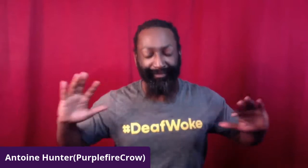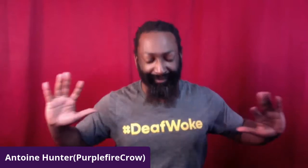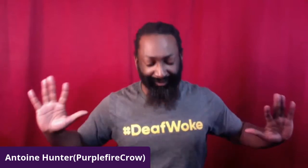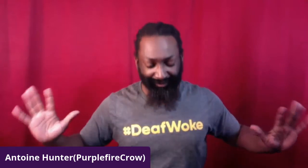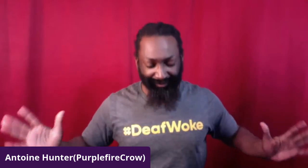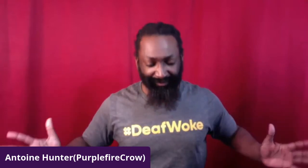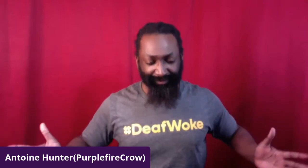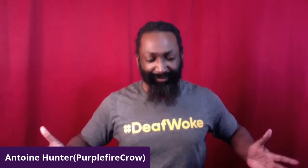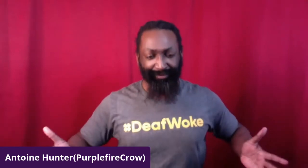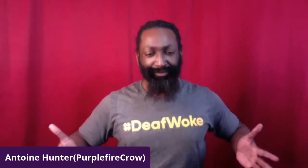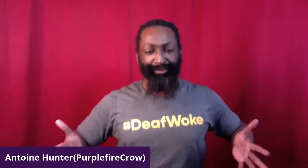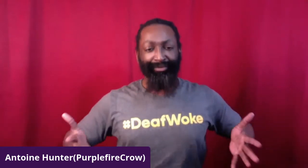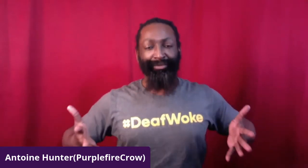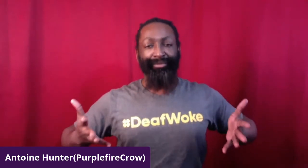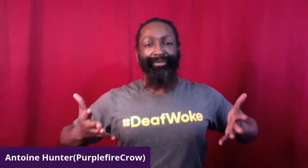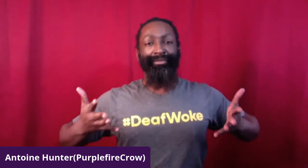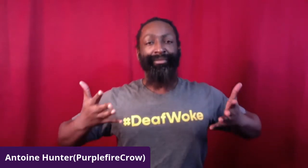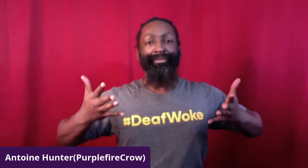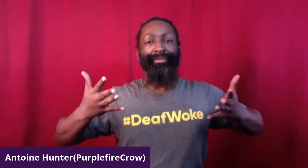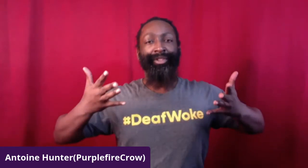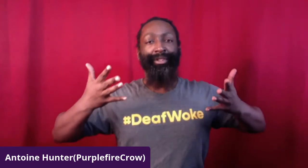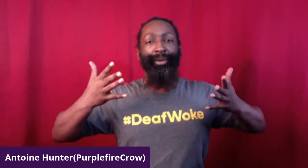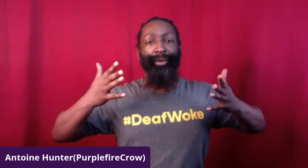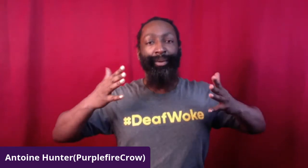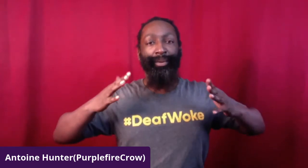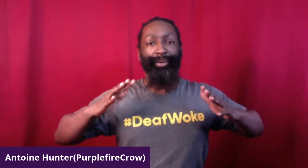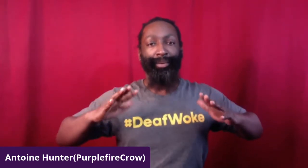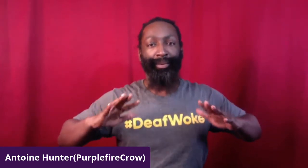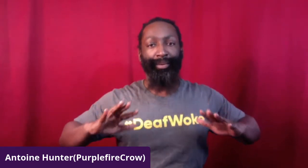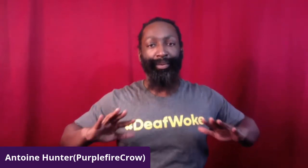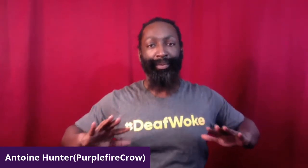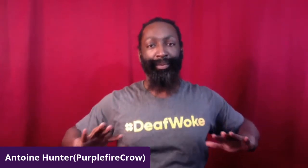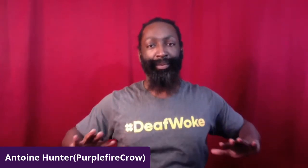how busy we're just taking a moment and just take a breath,